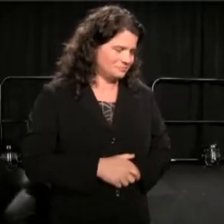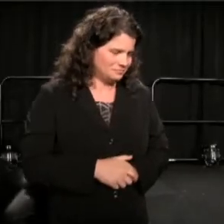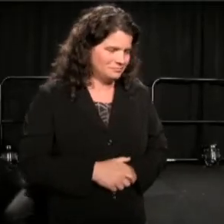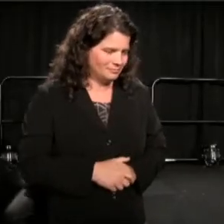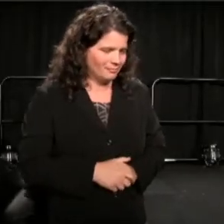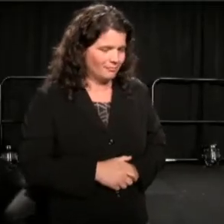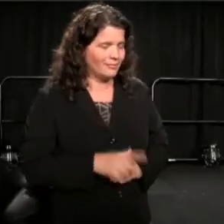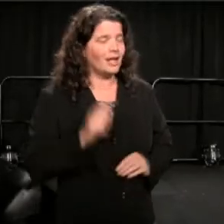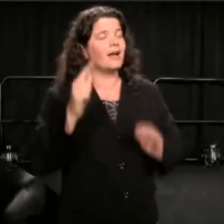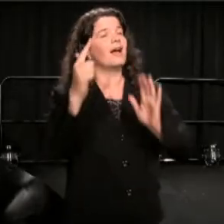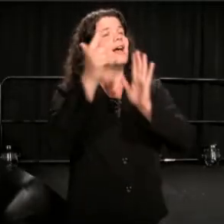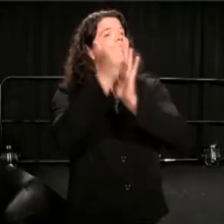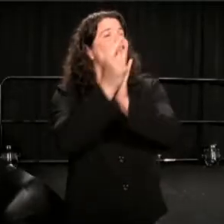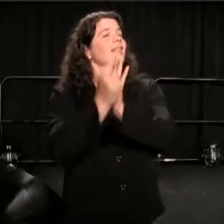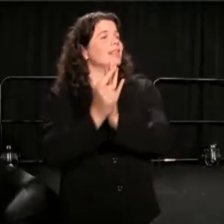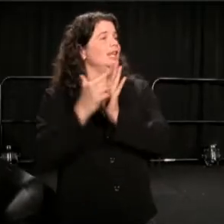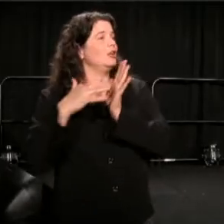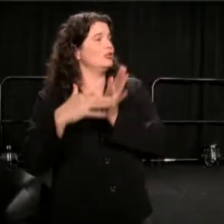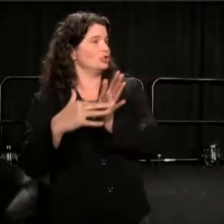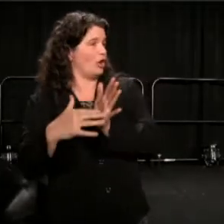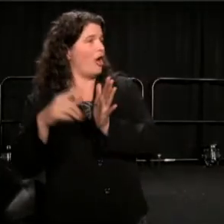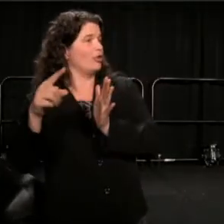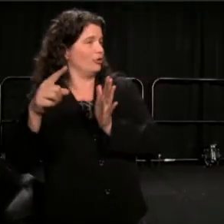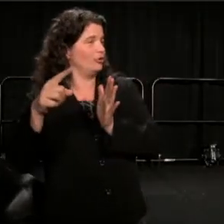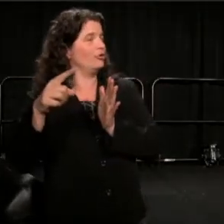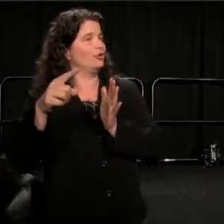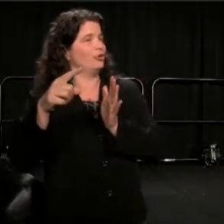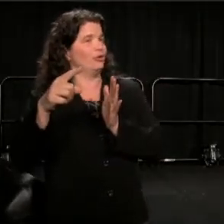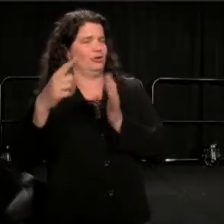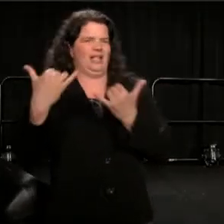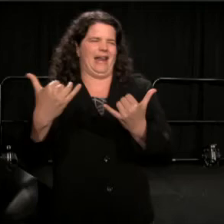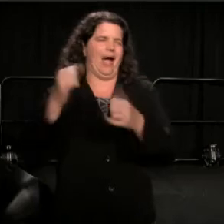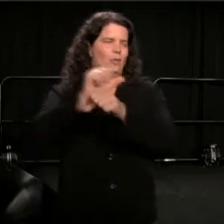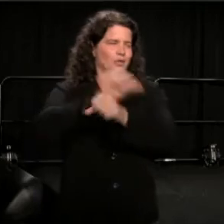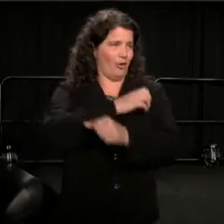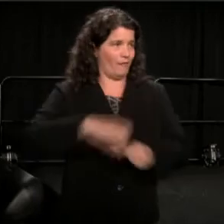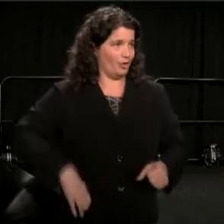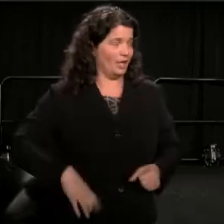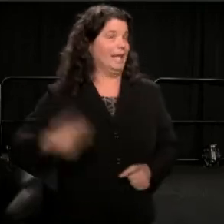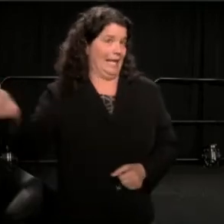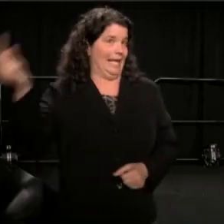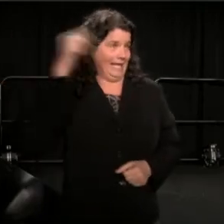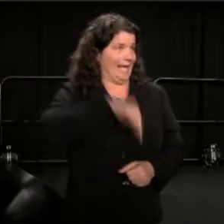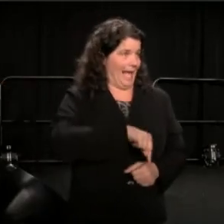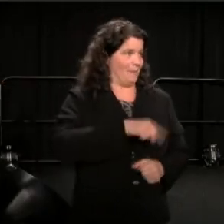now at Harvard, had come to town to see the event. I've met very few people in the academy,